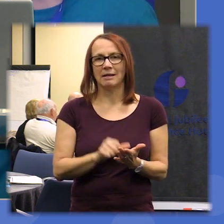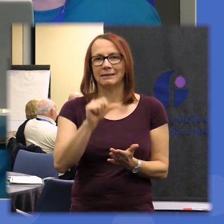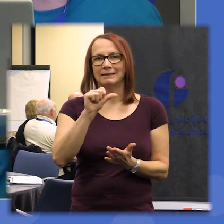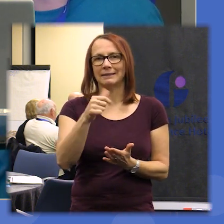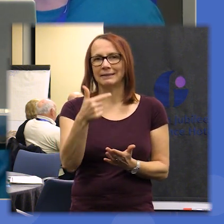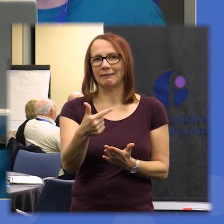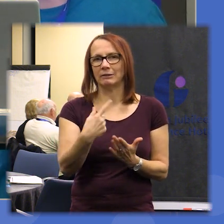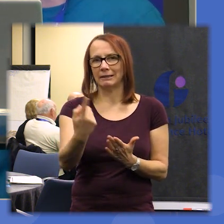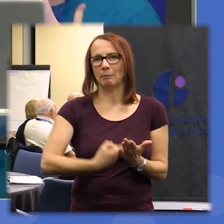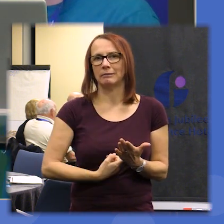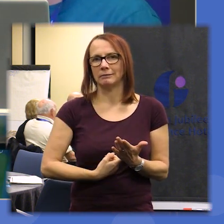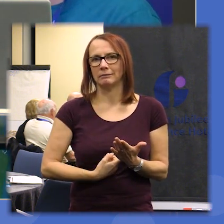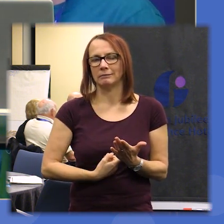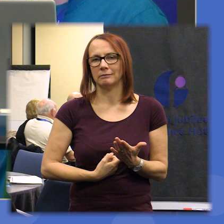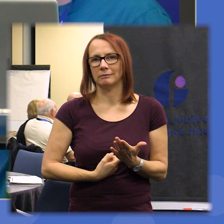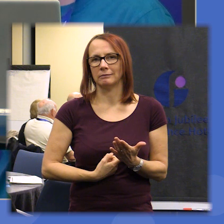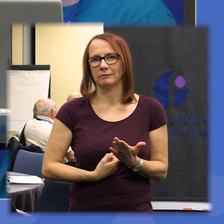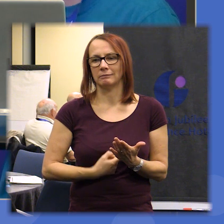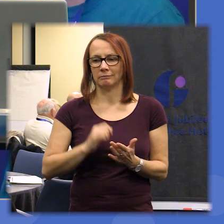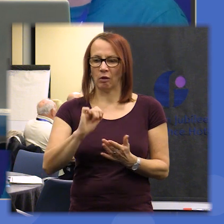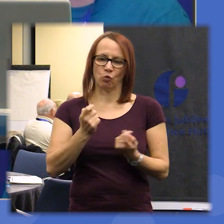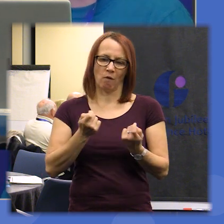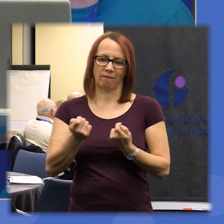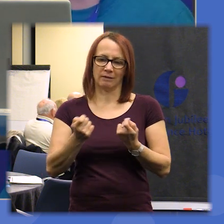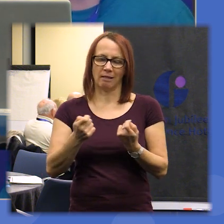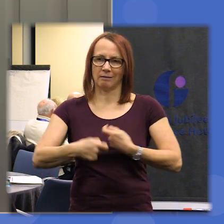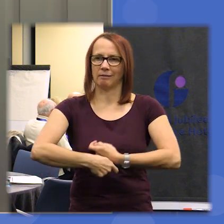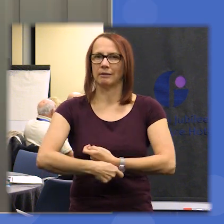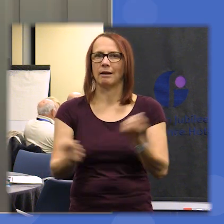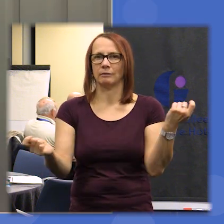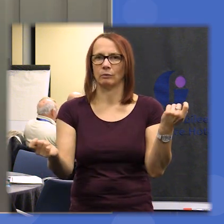mentioned and your table facilitators will hand them out in a moment but what